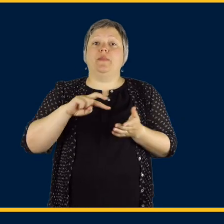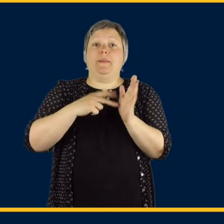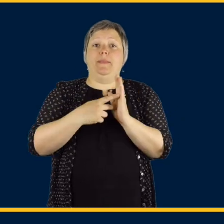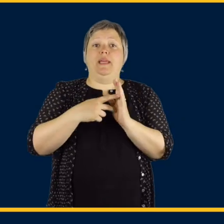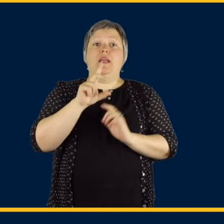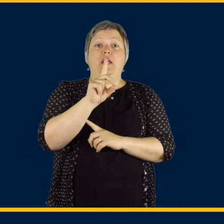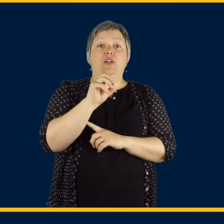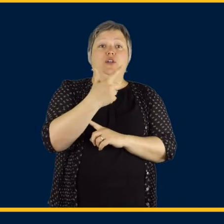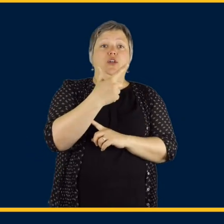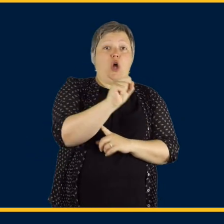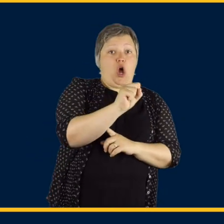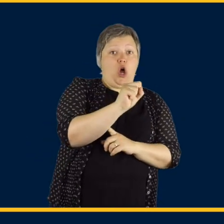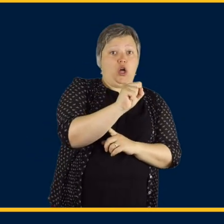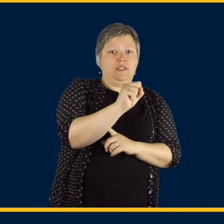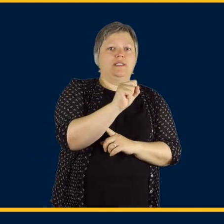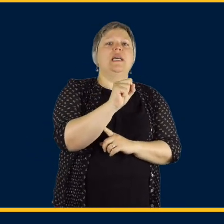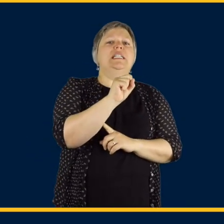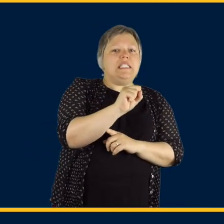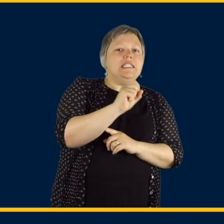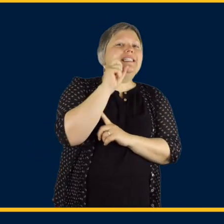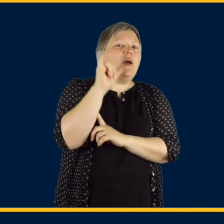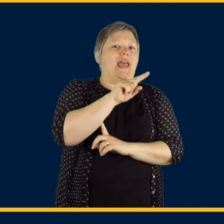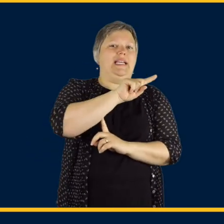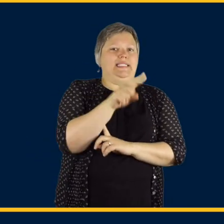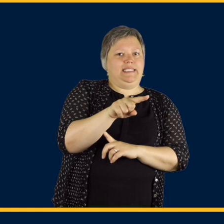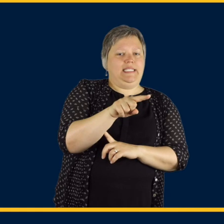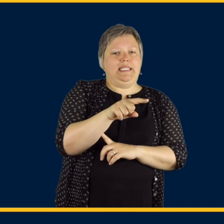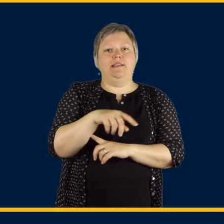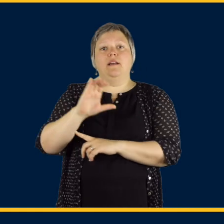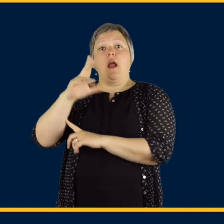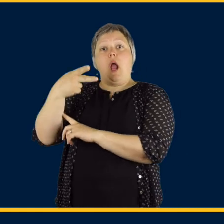So, for example, the S in dogs sounds like a z.